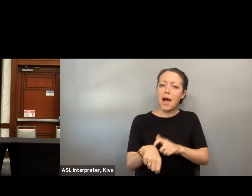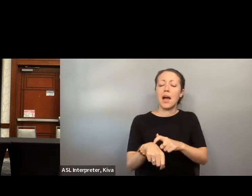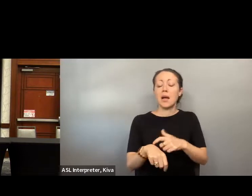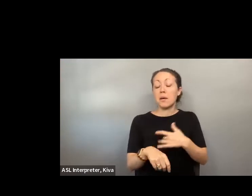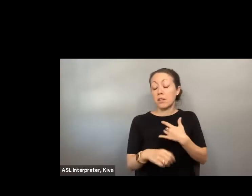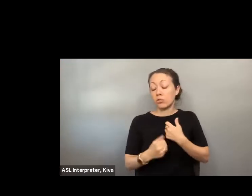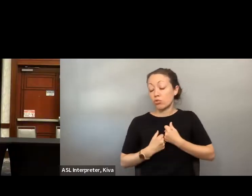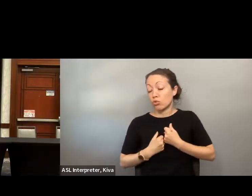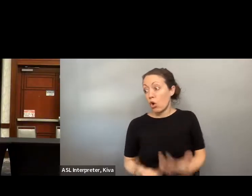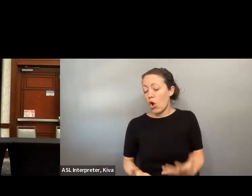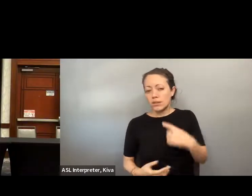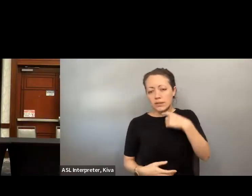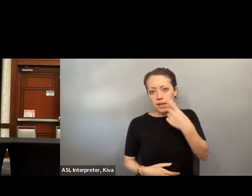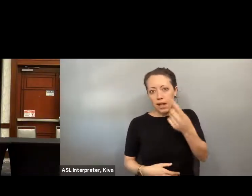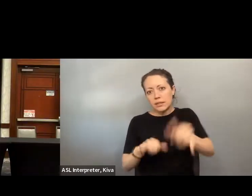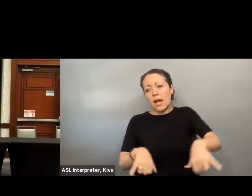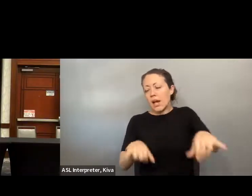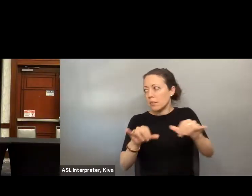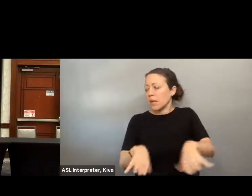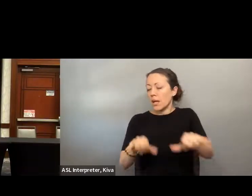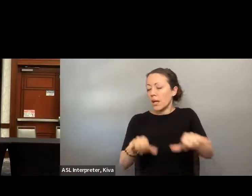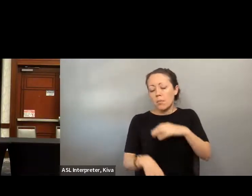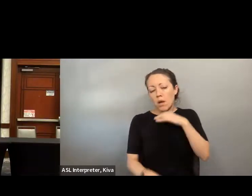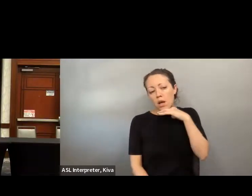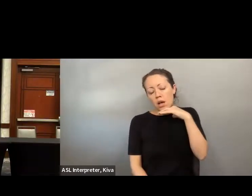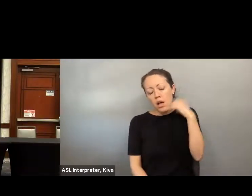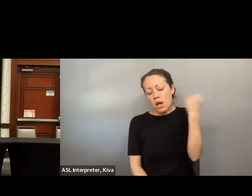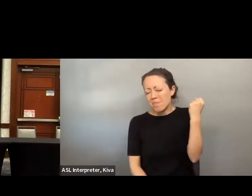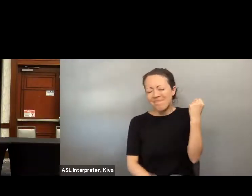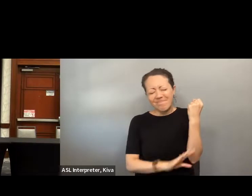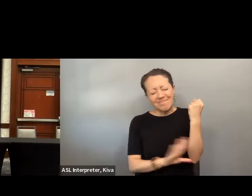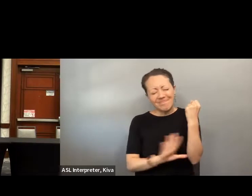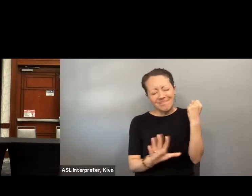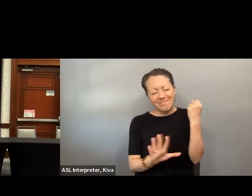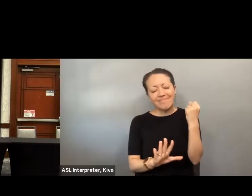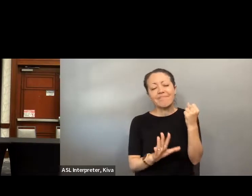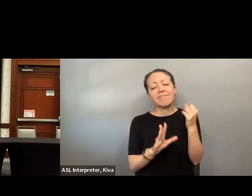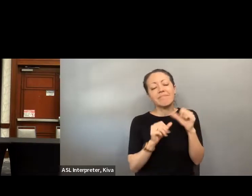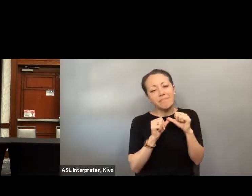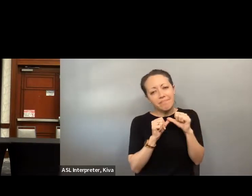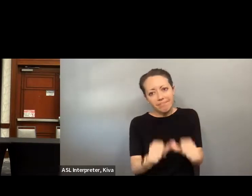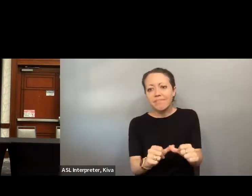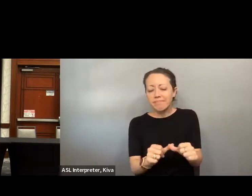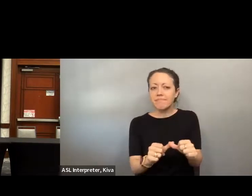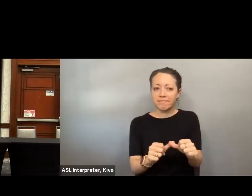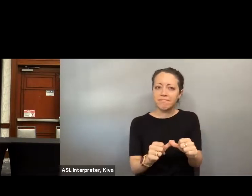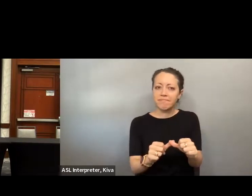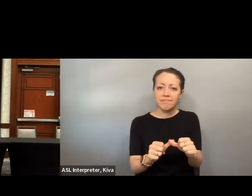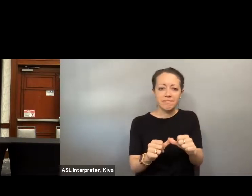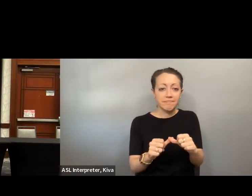a lot of energy, emotional energy, physical energy, spiritual energy, mental energy that goes in to telling There is a lot of energy, emotional energy, physical energy, spiritual energy, mental energy that goes in to telling our stories time and time and time again. our stories time and time and time again, but I am here to